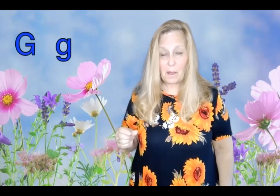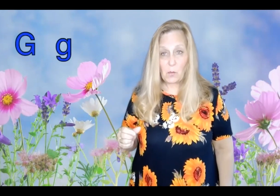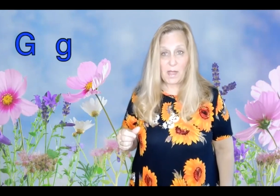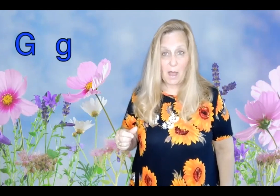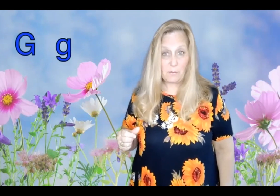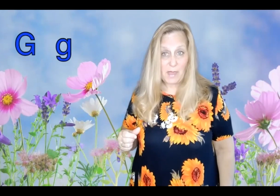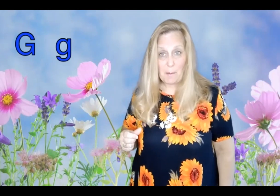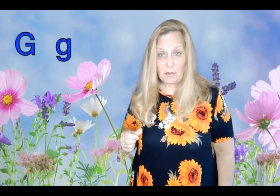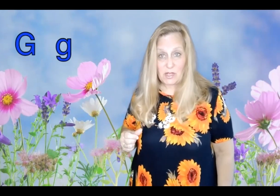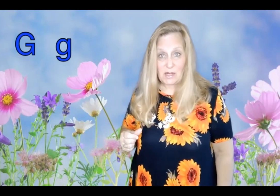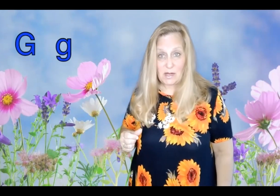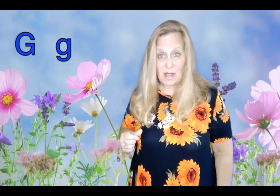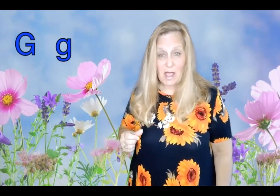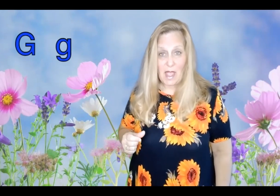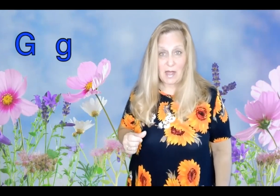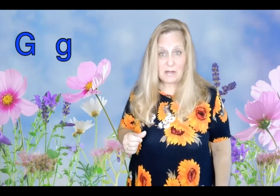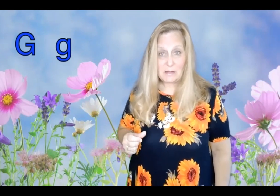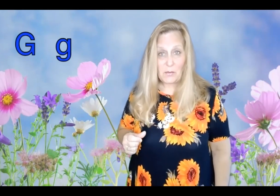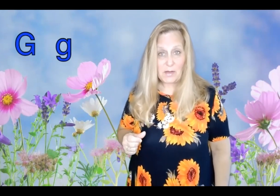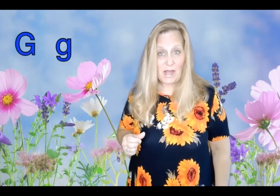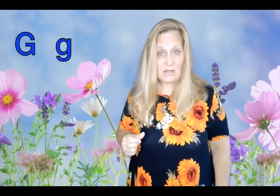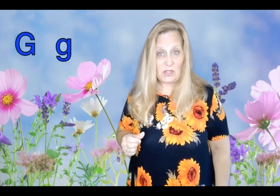We have capital G and lowercase G.